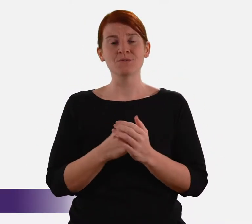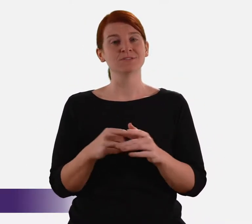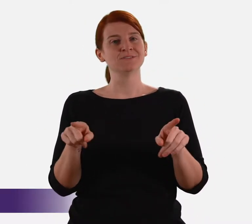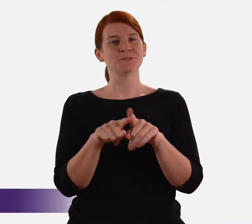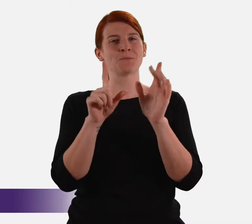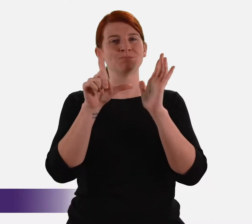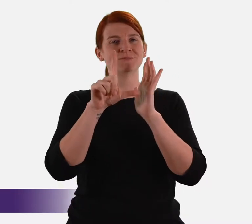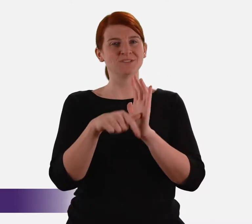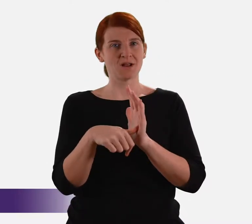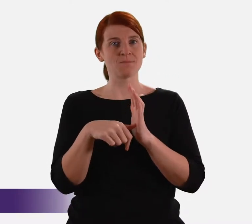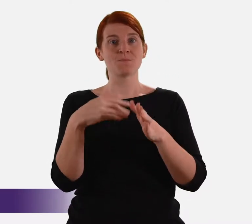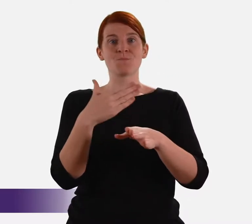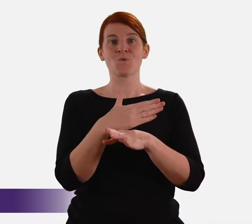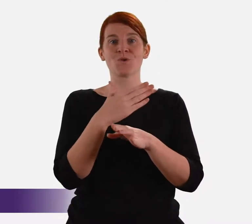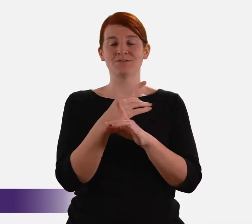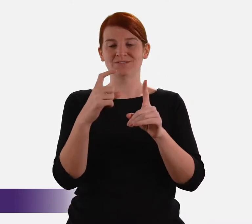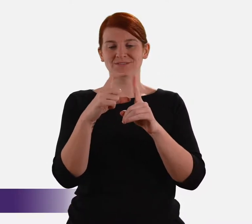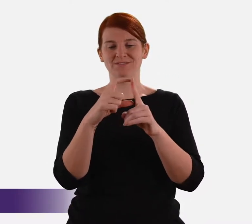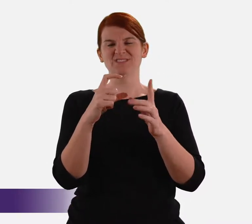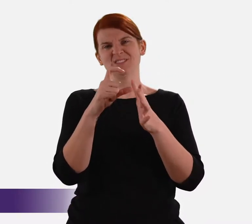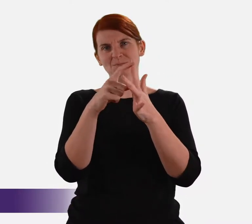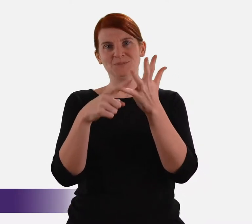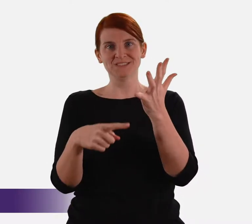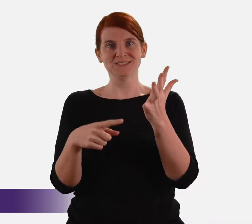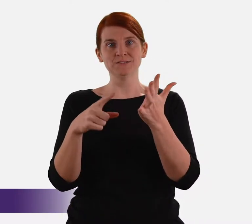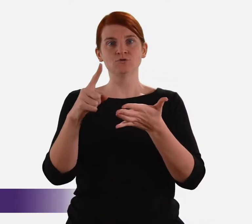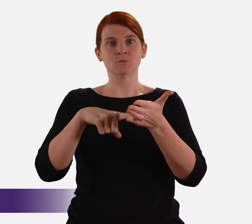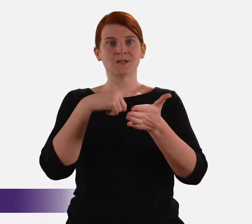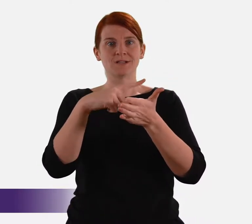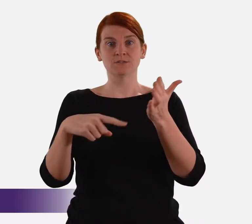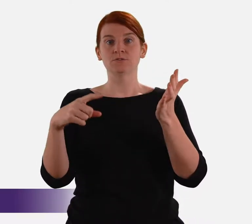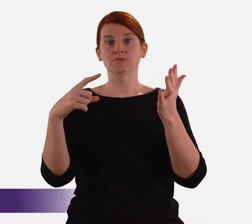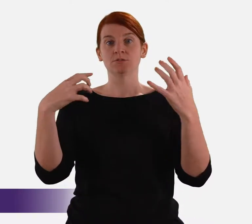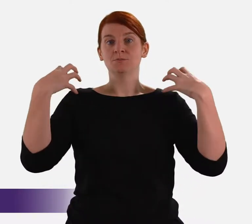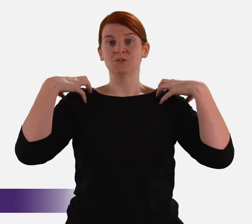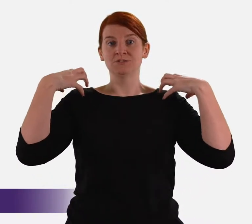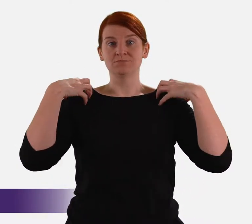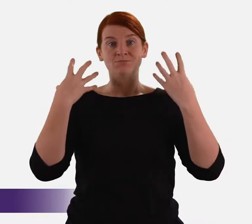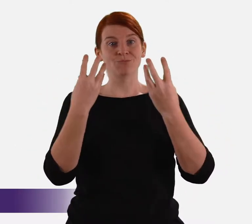He has done so in his capacity as the Disability Discrimination Commissioner